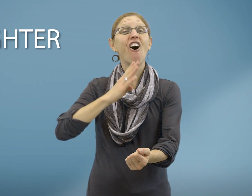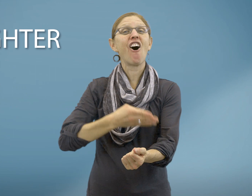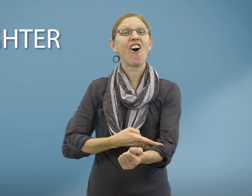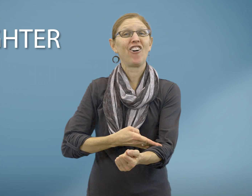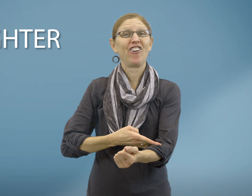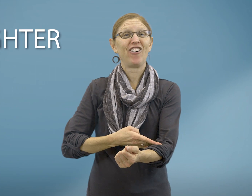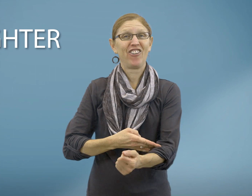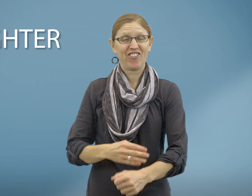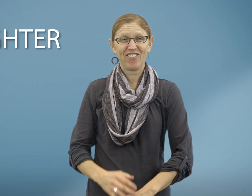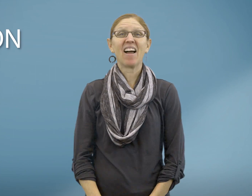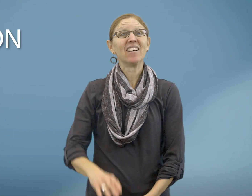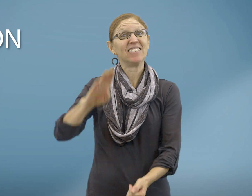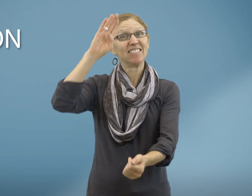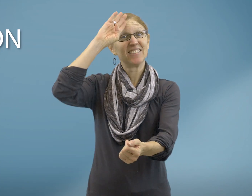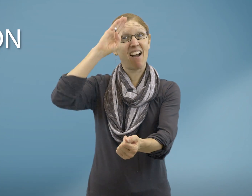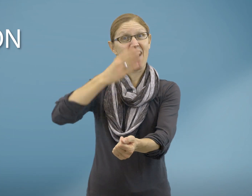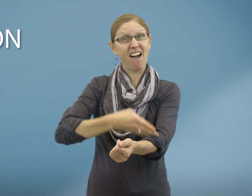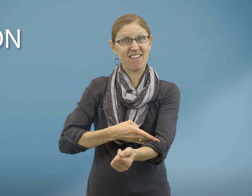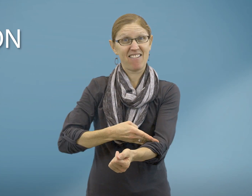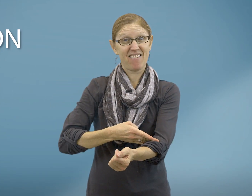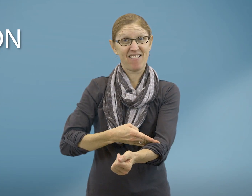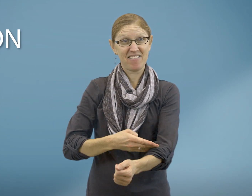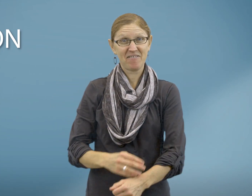Daughter Son